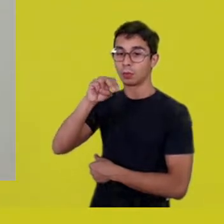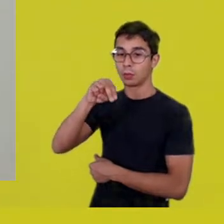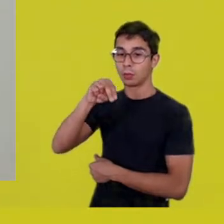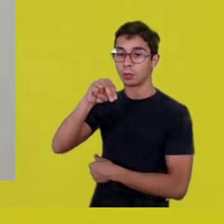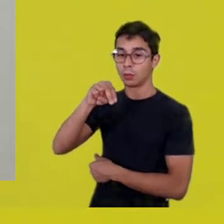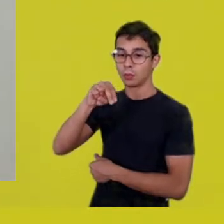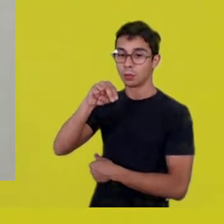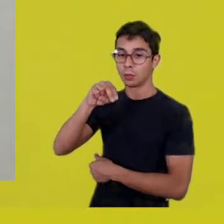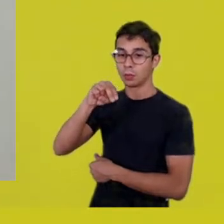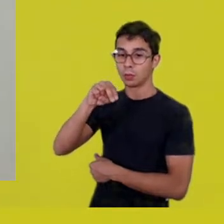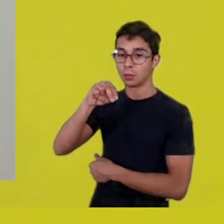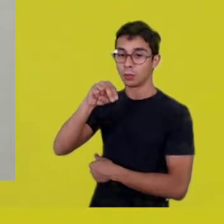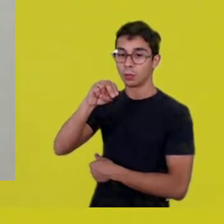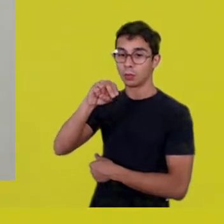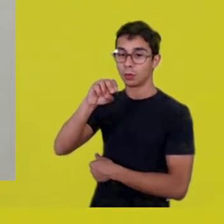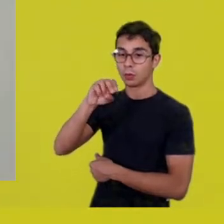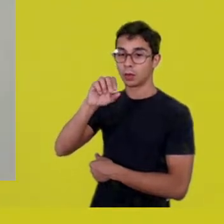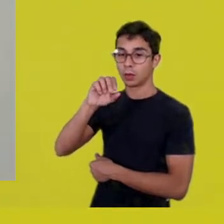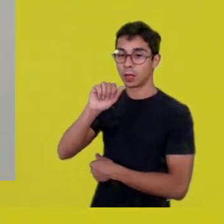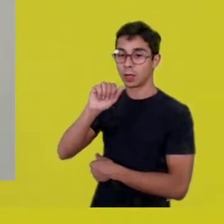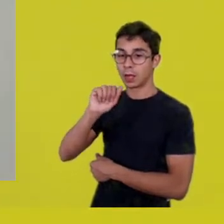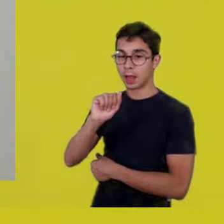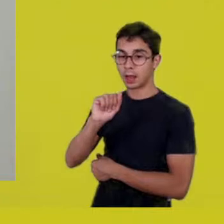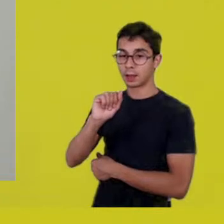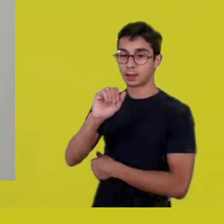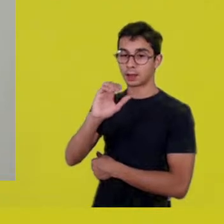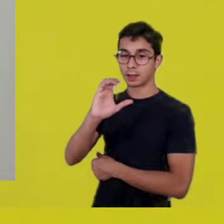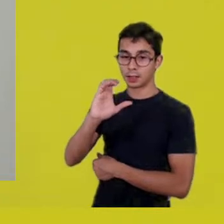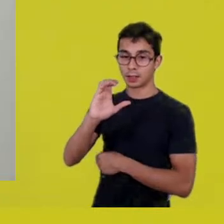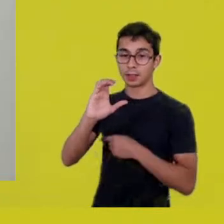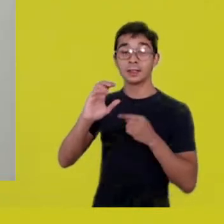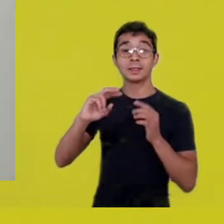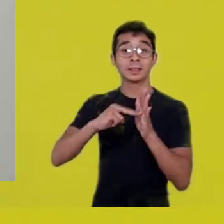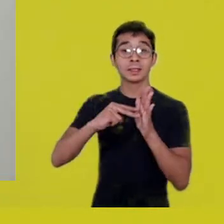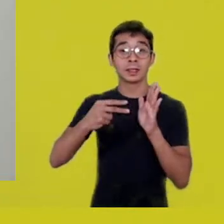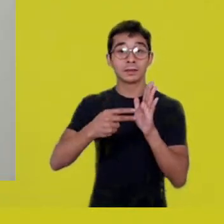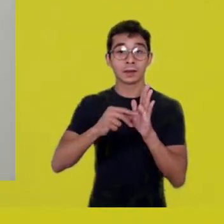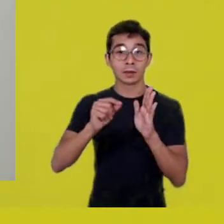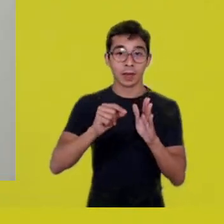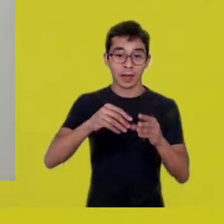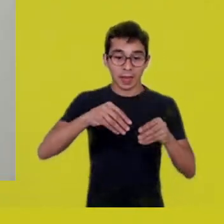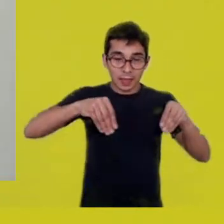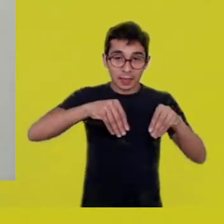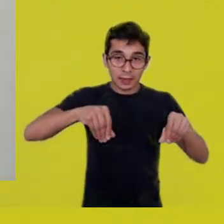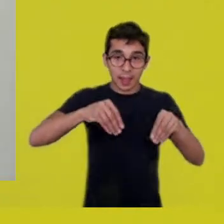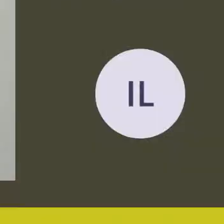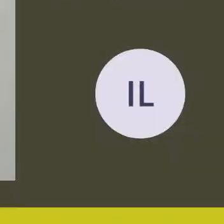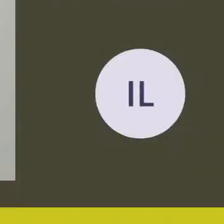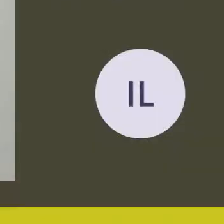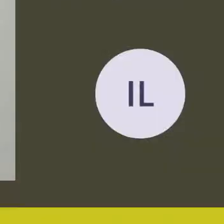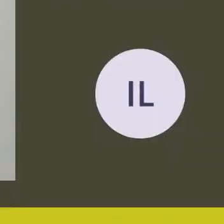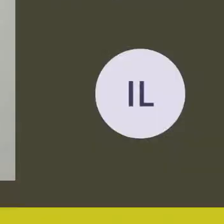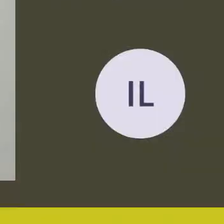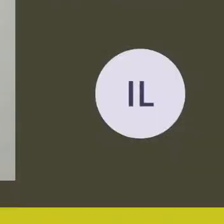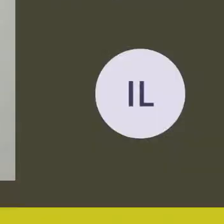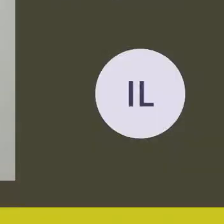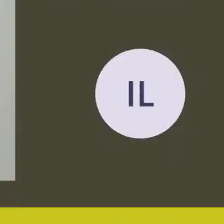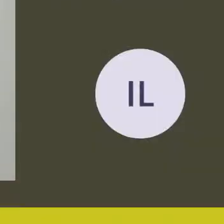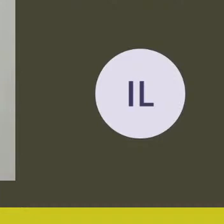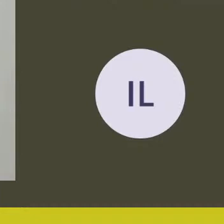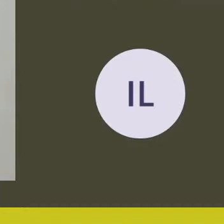It’s a gesture, speaking about choreography, it’s a movement